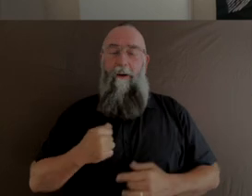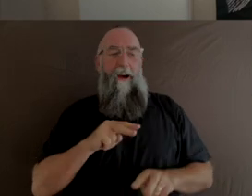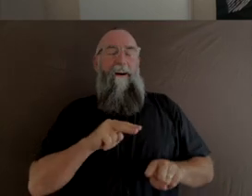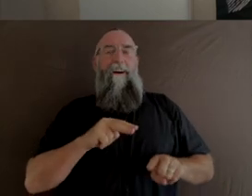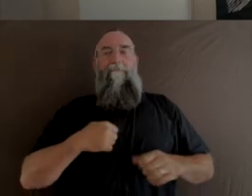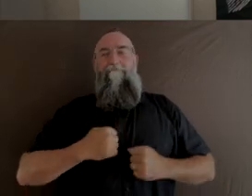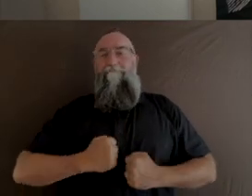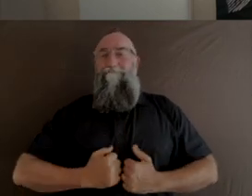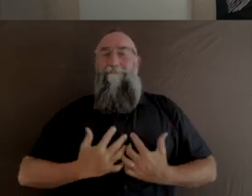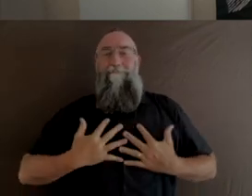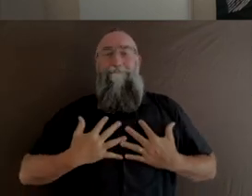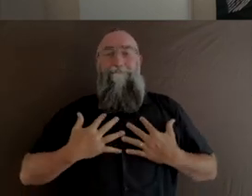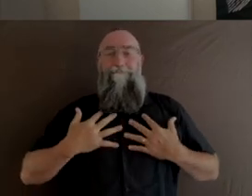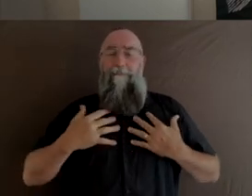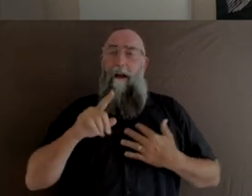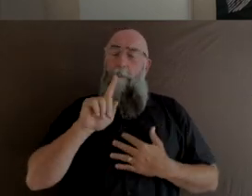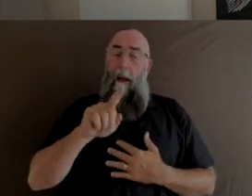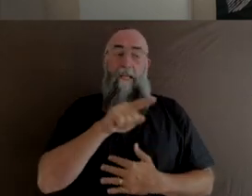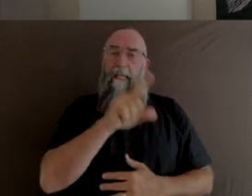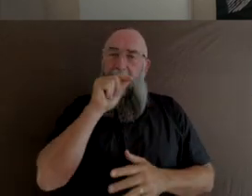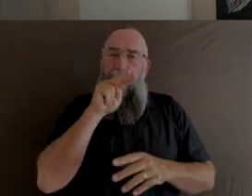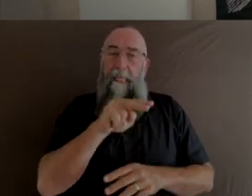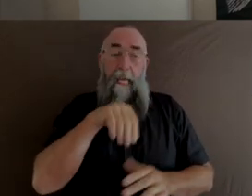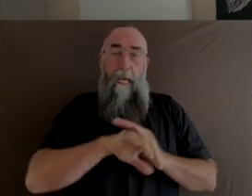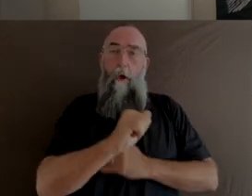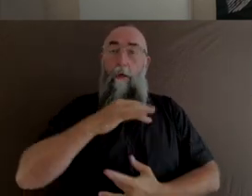And it healed something in her that was extraordinary.